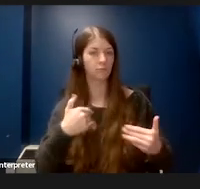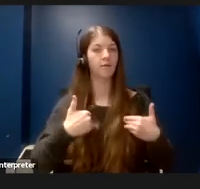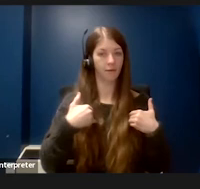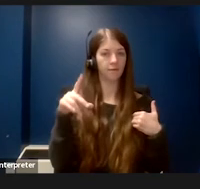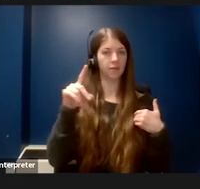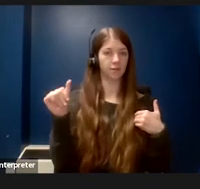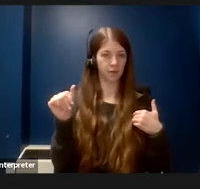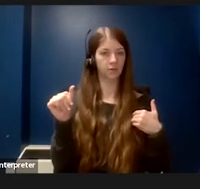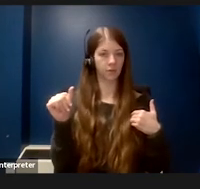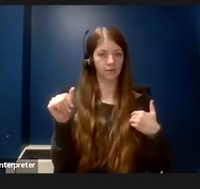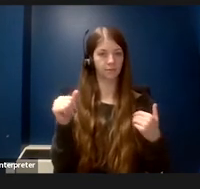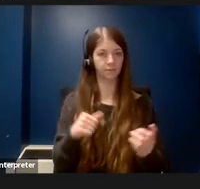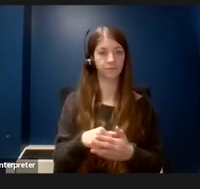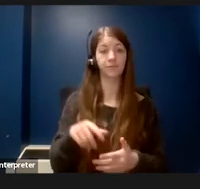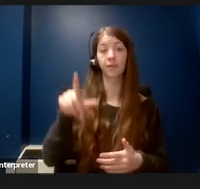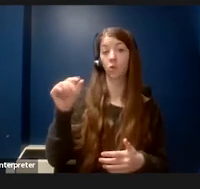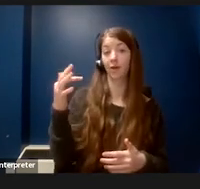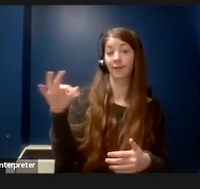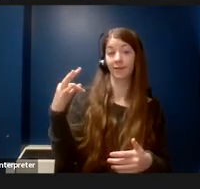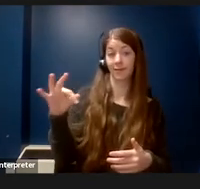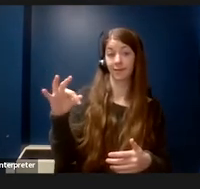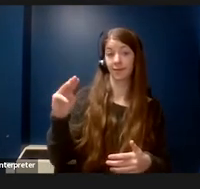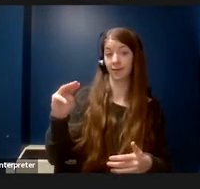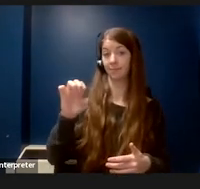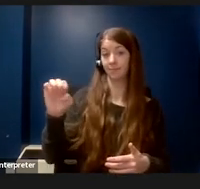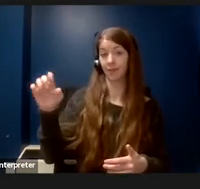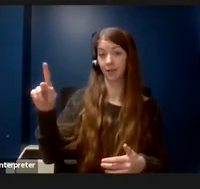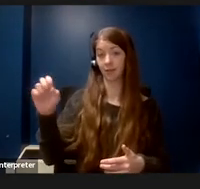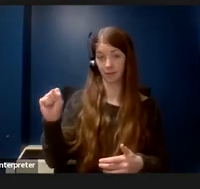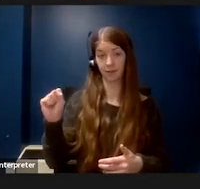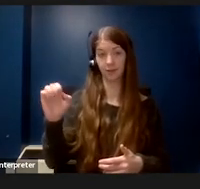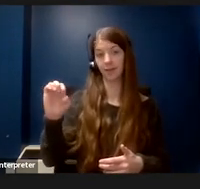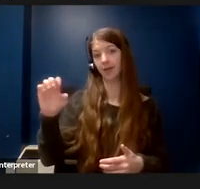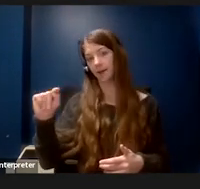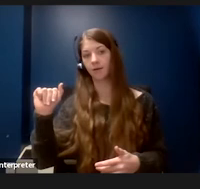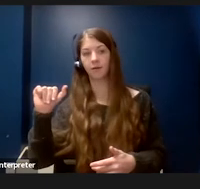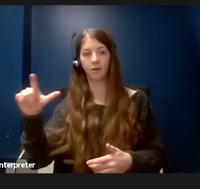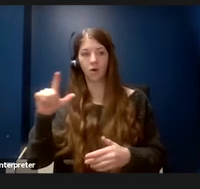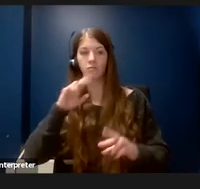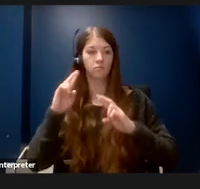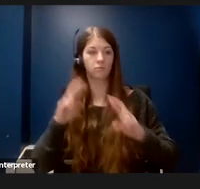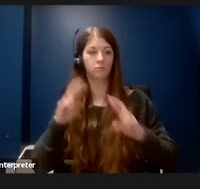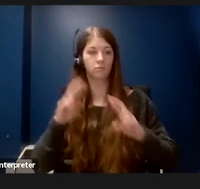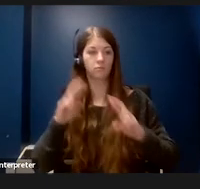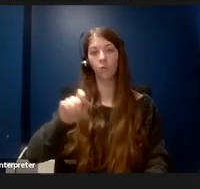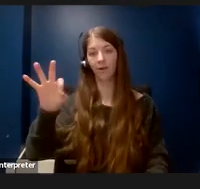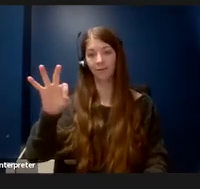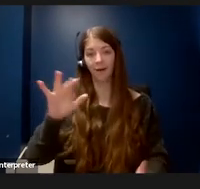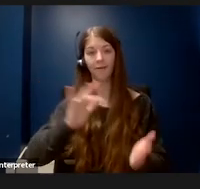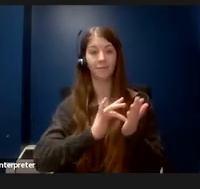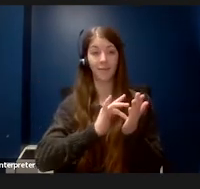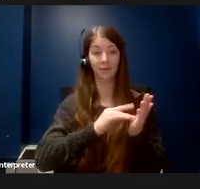In 2019, Meeks, etal reported that 4.9% of medical students in allopathic medicine